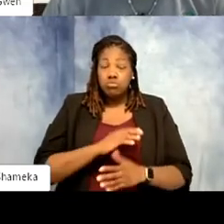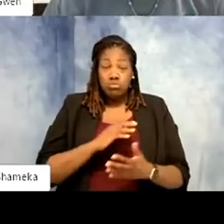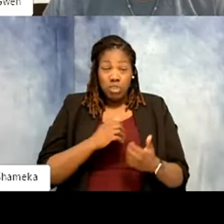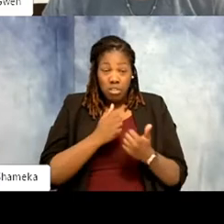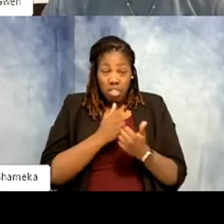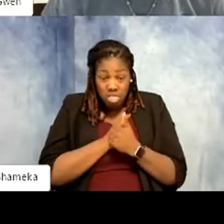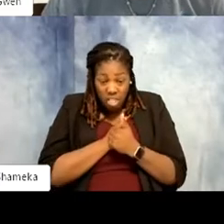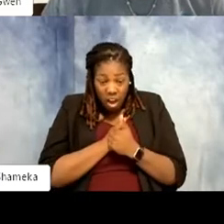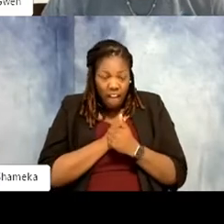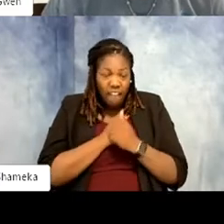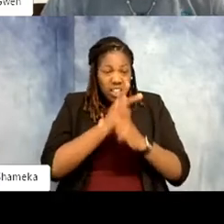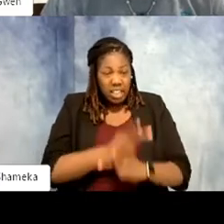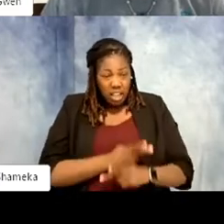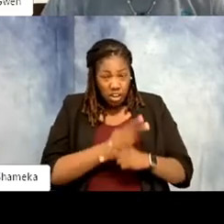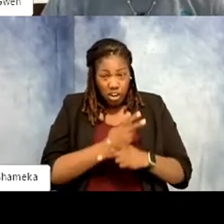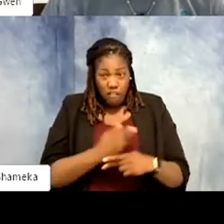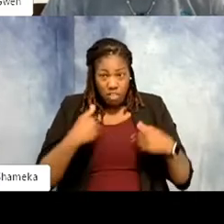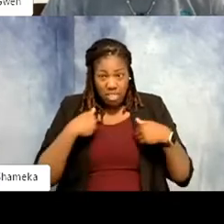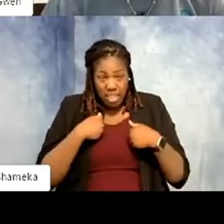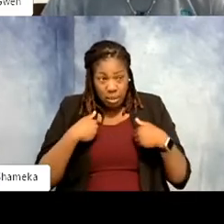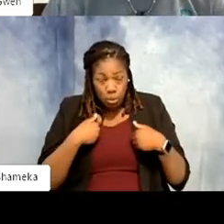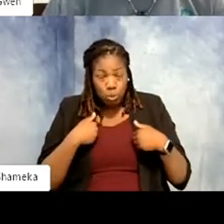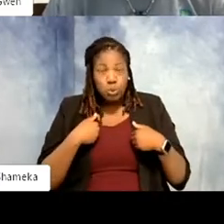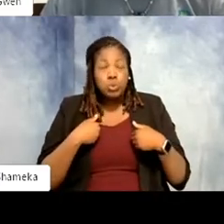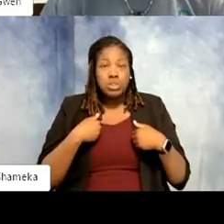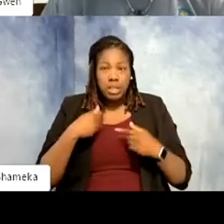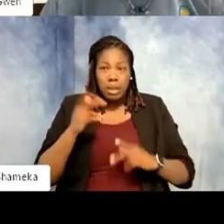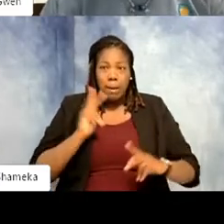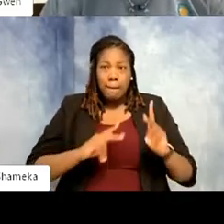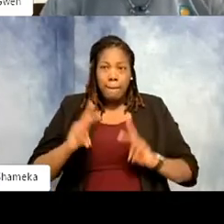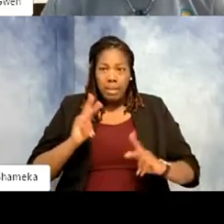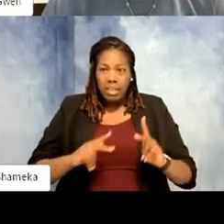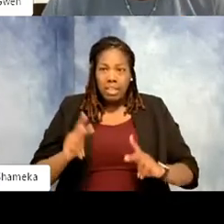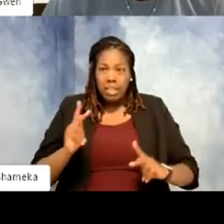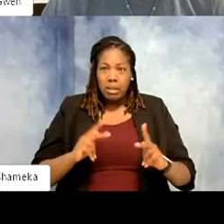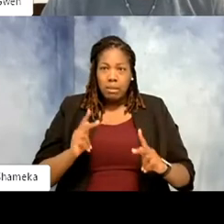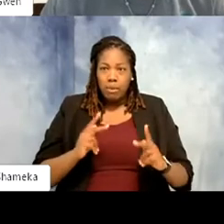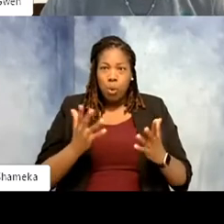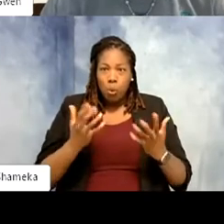want to do for animals there is still people that's fighting them for them welfare-wise. We have a